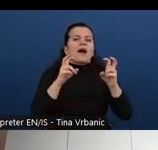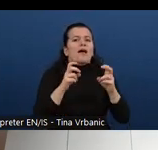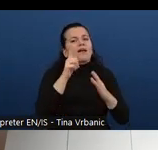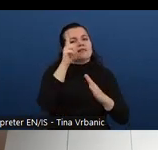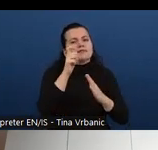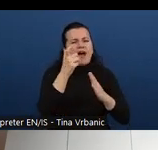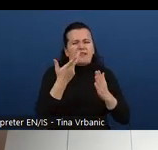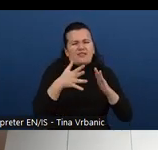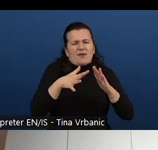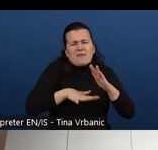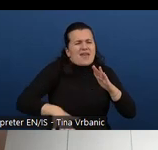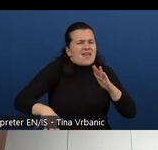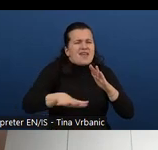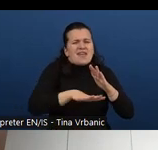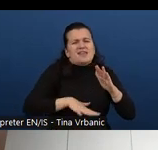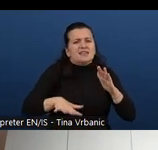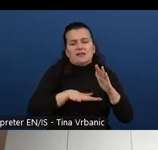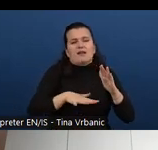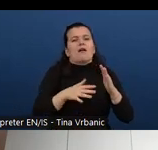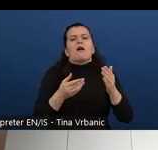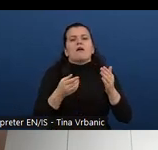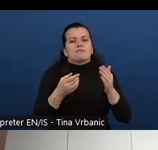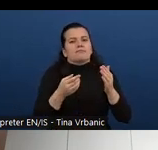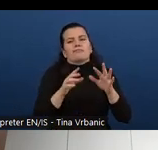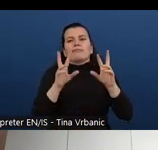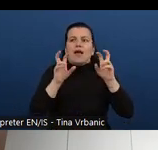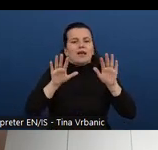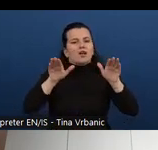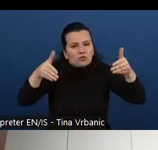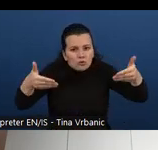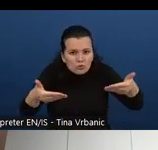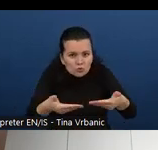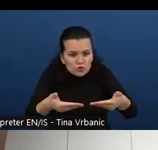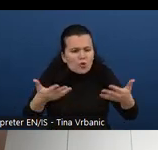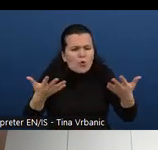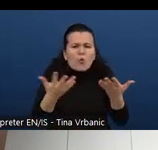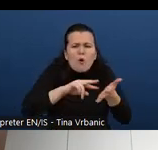They provide basically an introduction to accessibility so that instructors could use